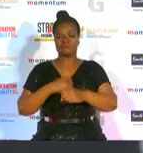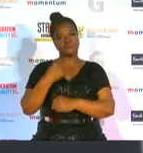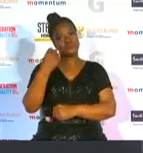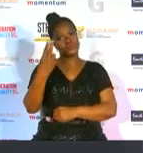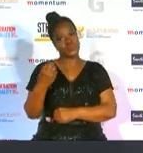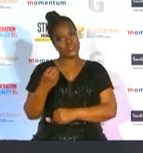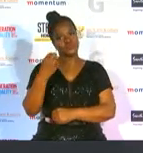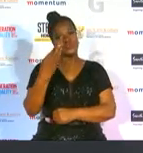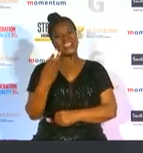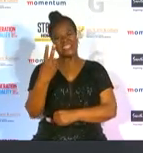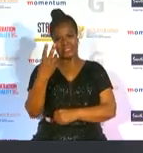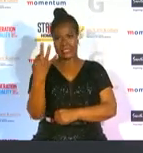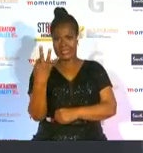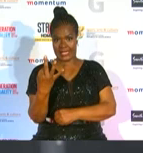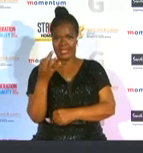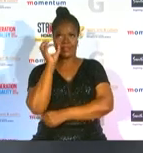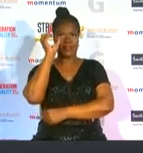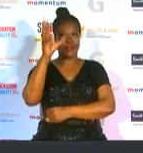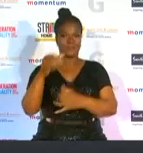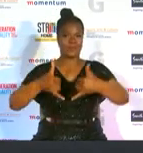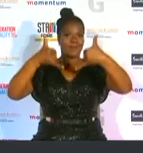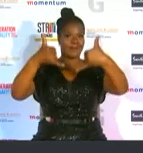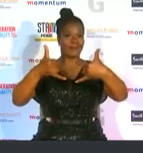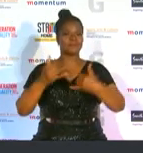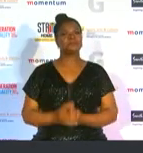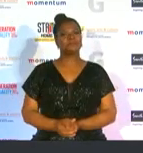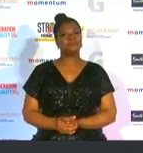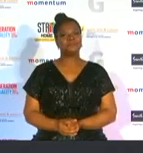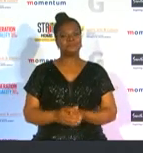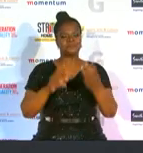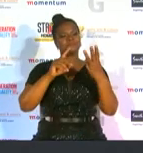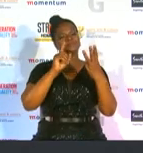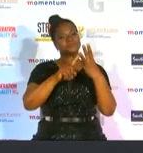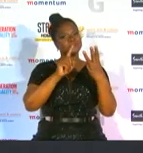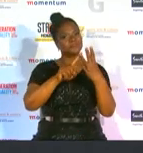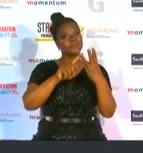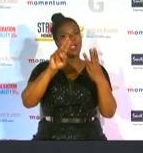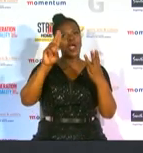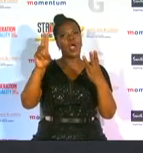netball world cup and hollywood beds as a leader in sports